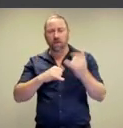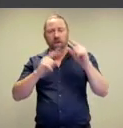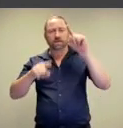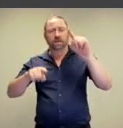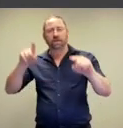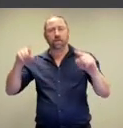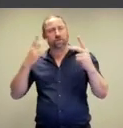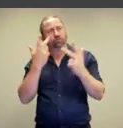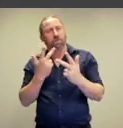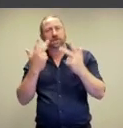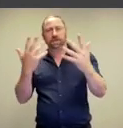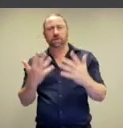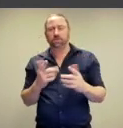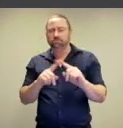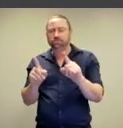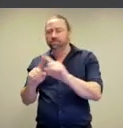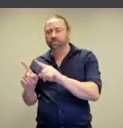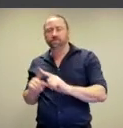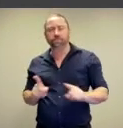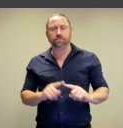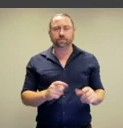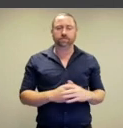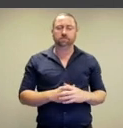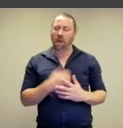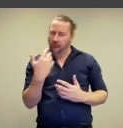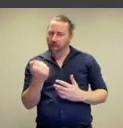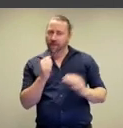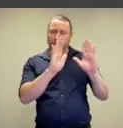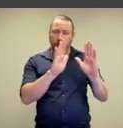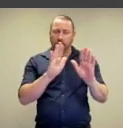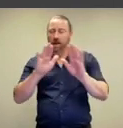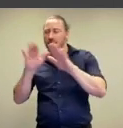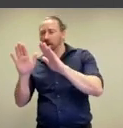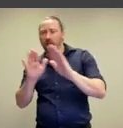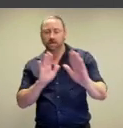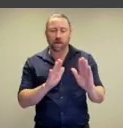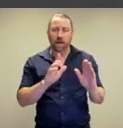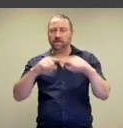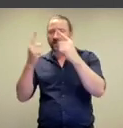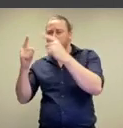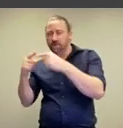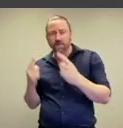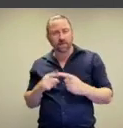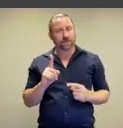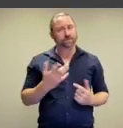look at these diverse representations,